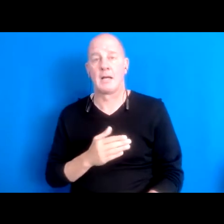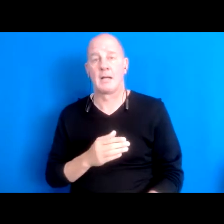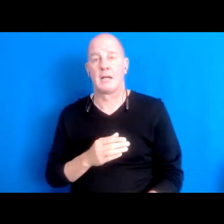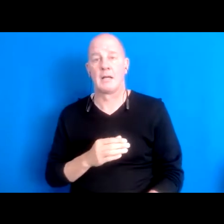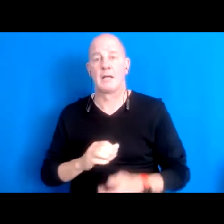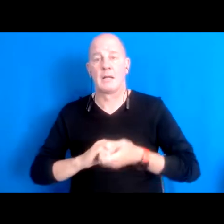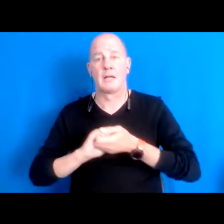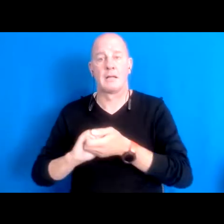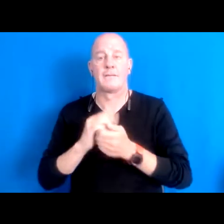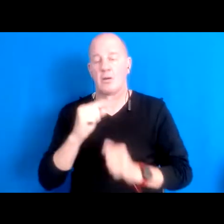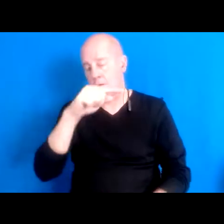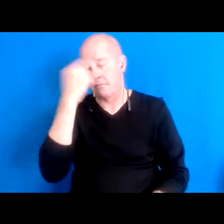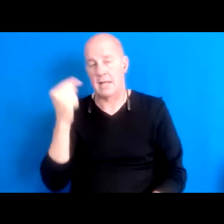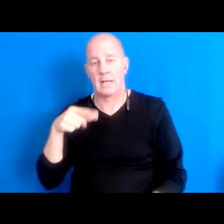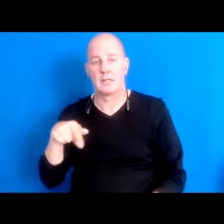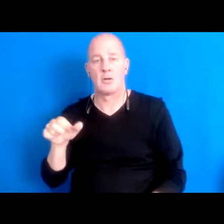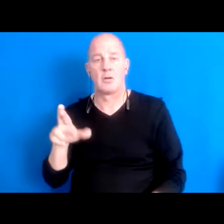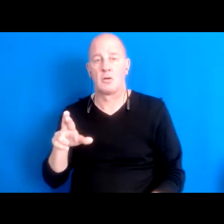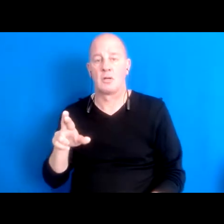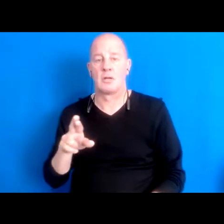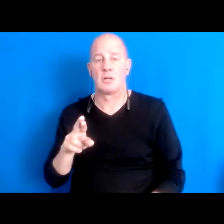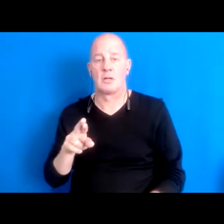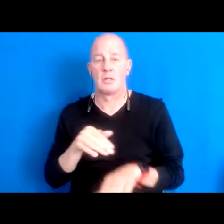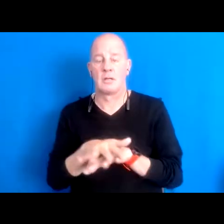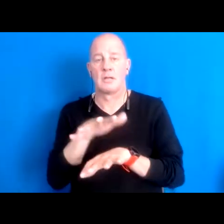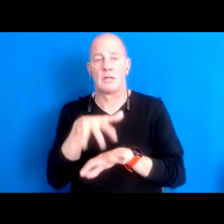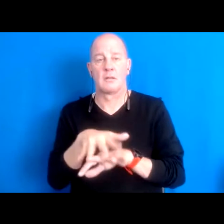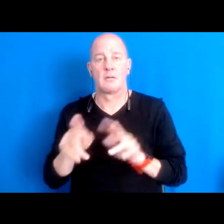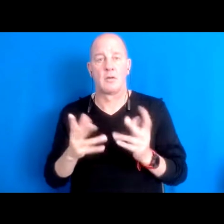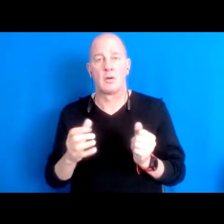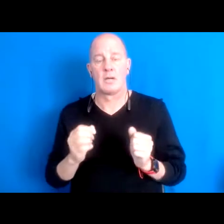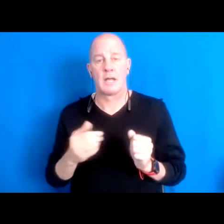and indigenous folks who are working to return back to land or culture would collective,